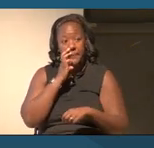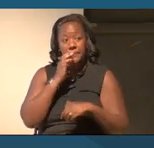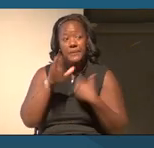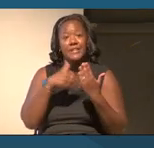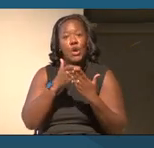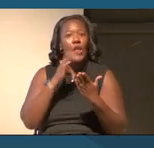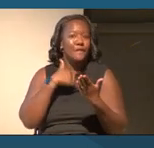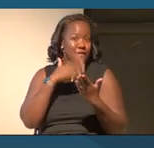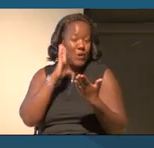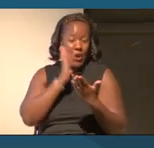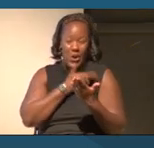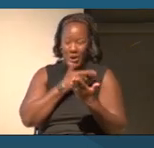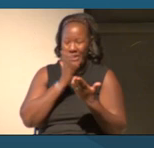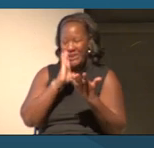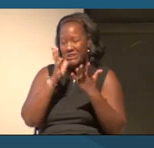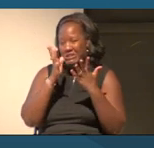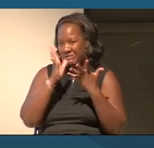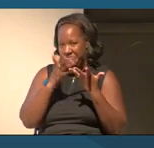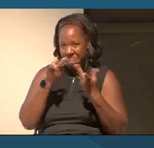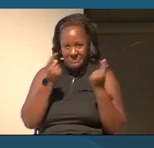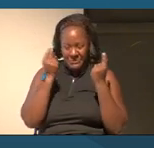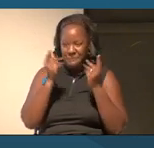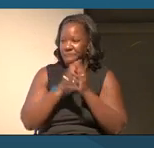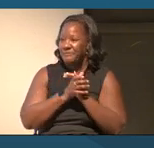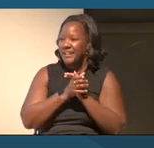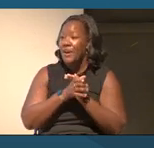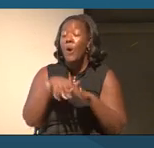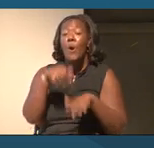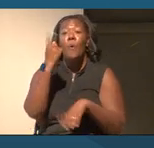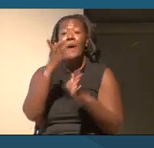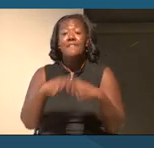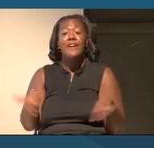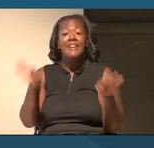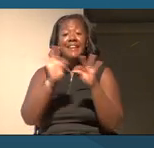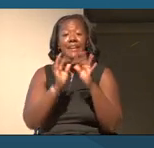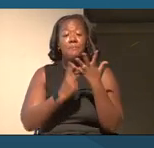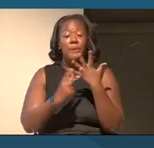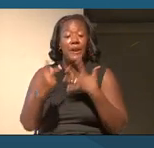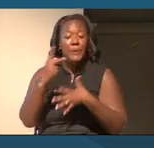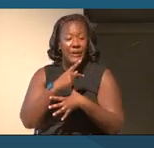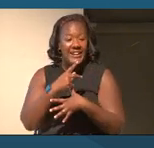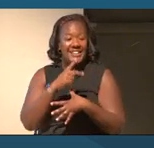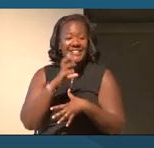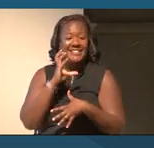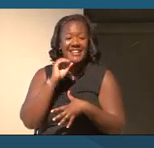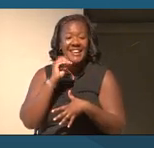You know, one of our key priorities here at the Smithsonian, we have a strategic plan.